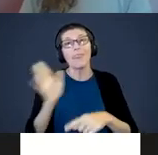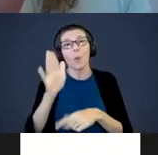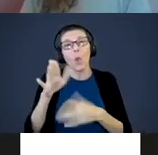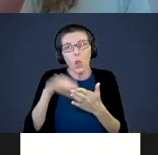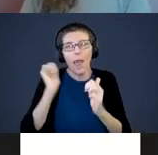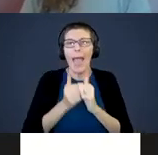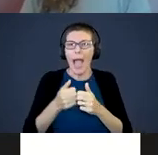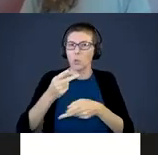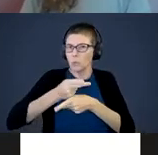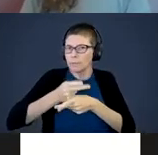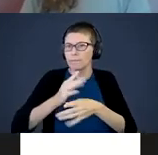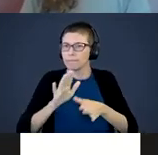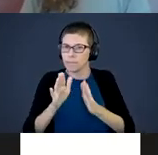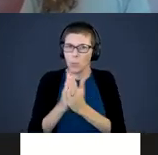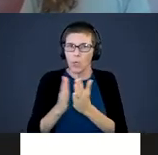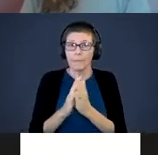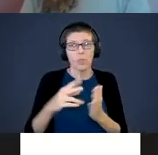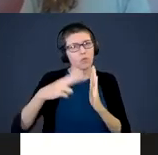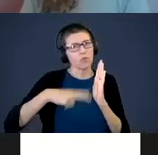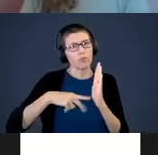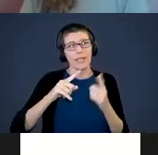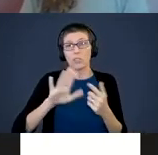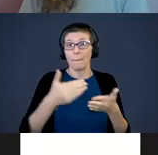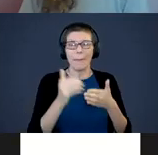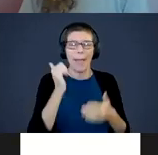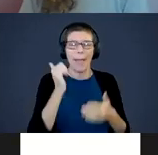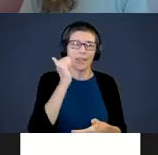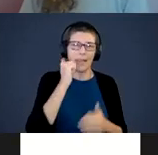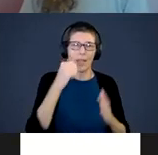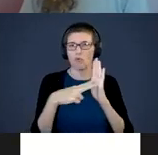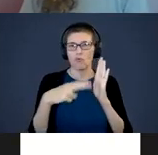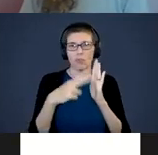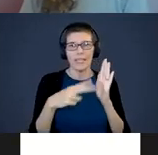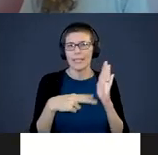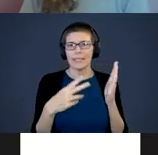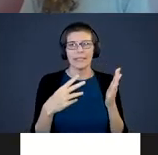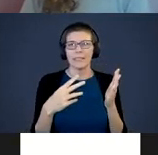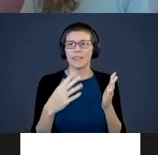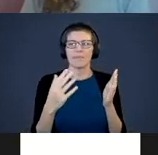Read to your baby every day. Read at some point as many times a day as you can.